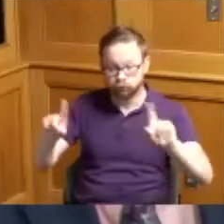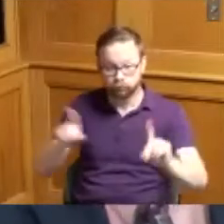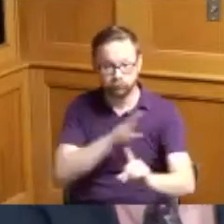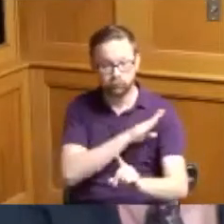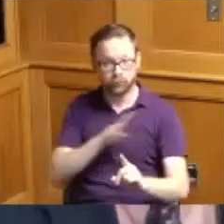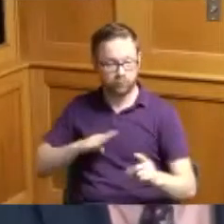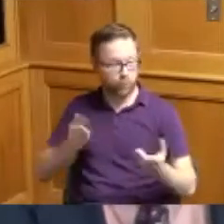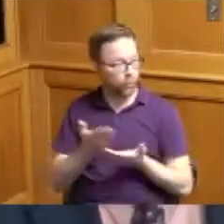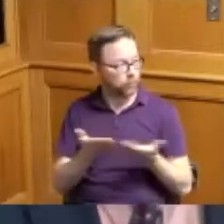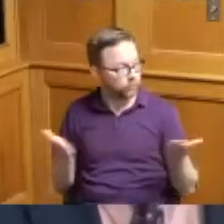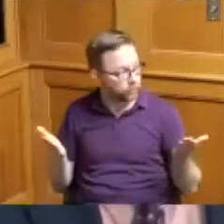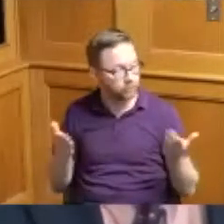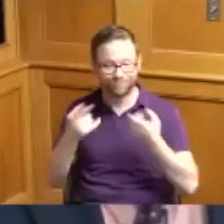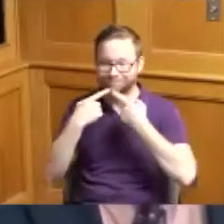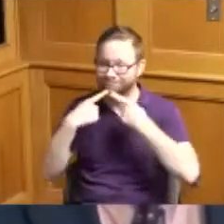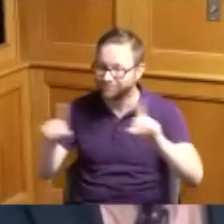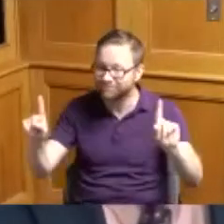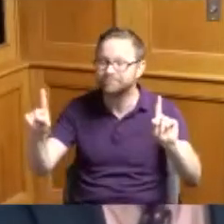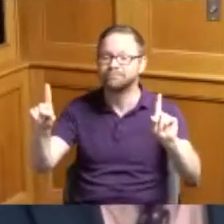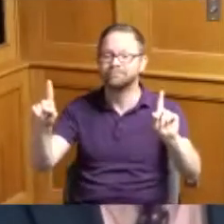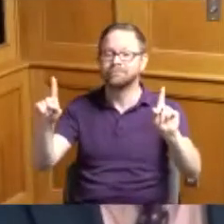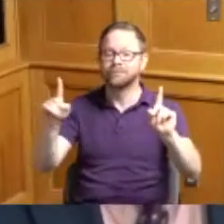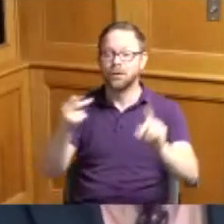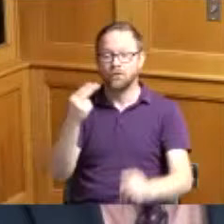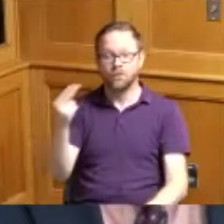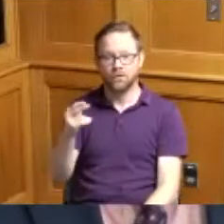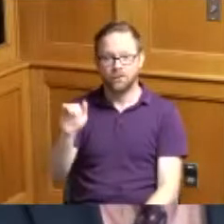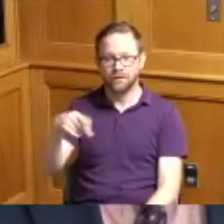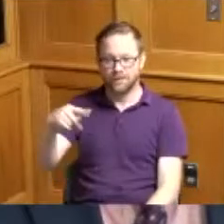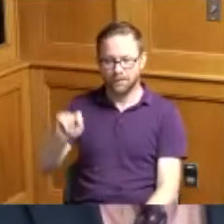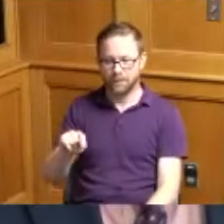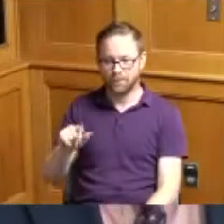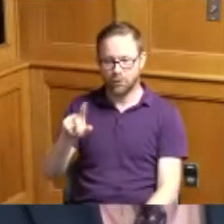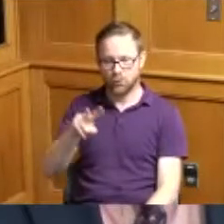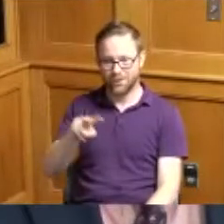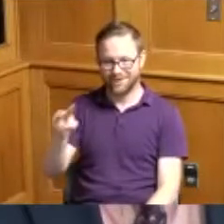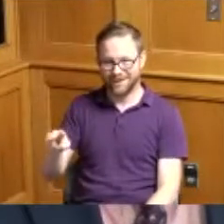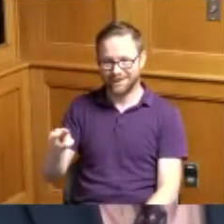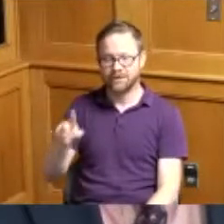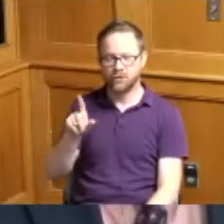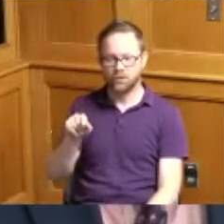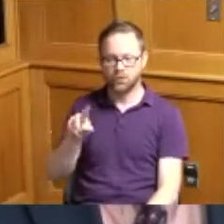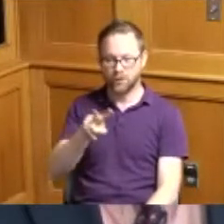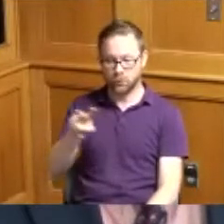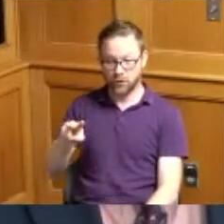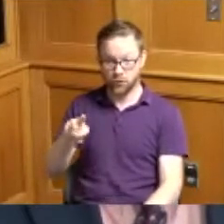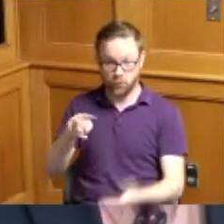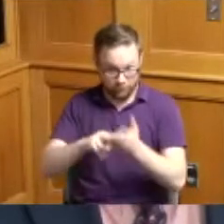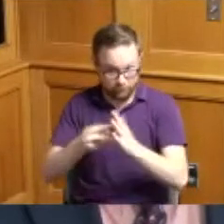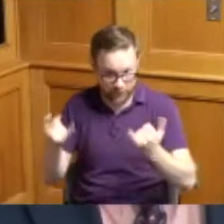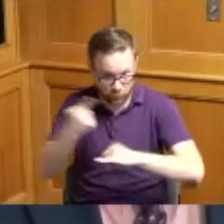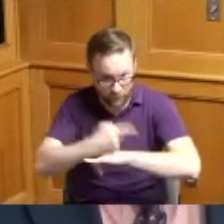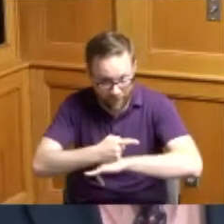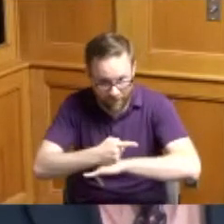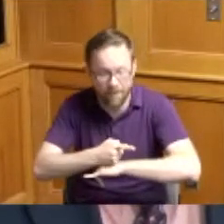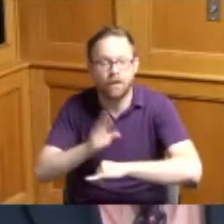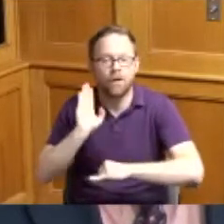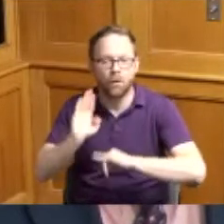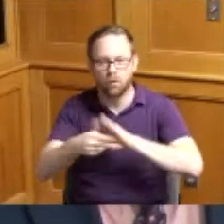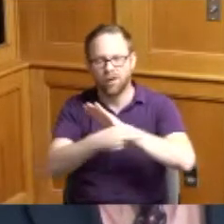declares and proclaims that Thursday September 22nd 2022 so today be known as the Hamilton